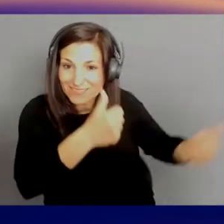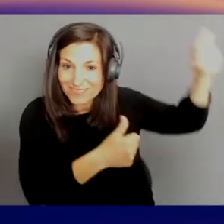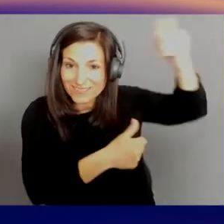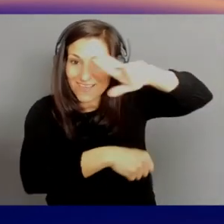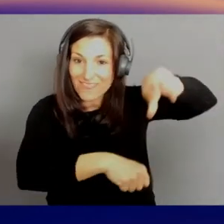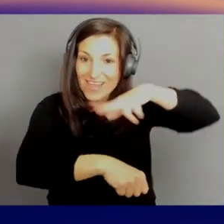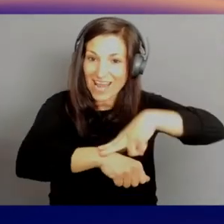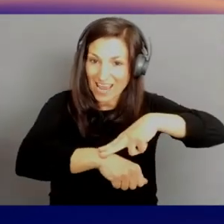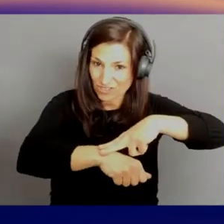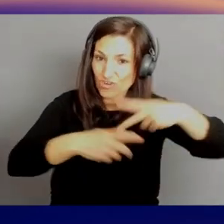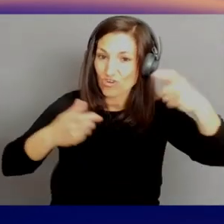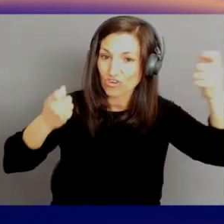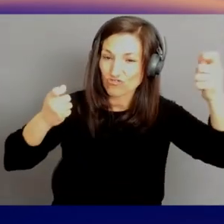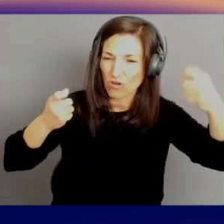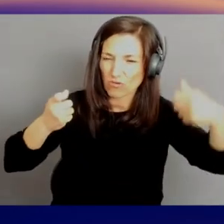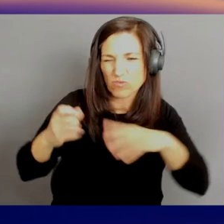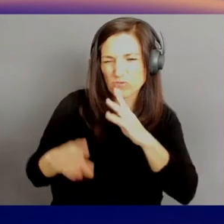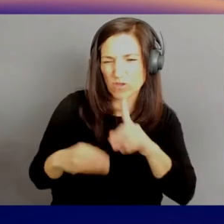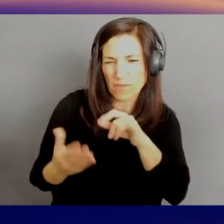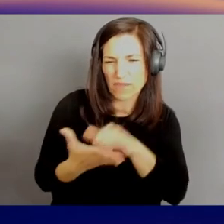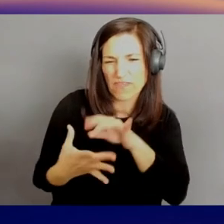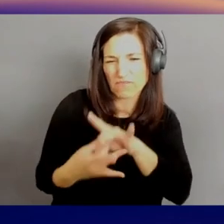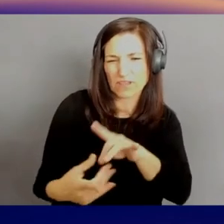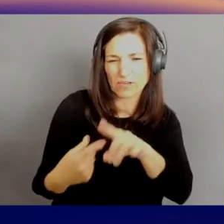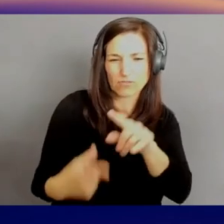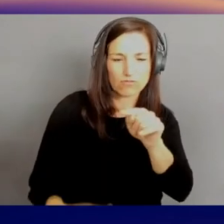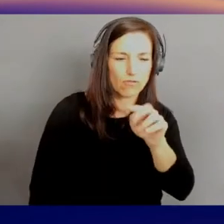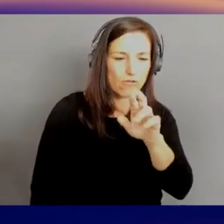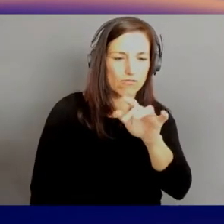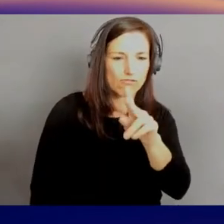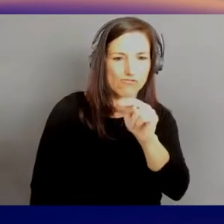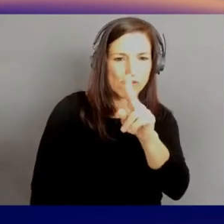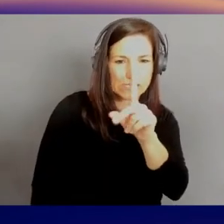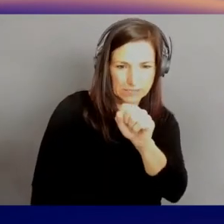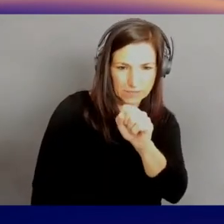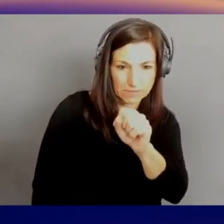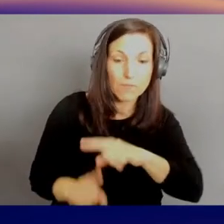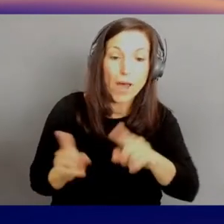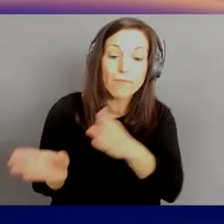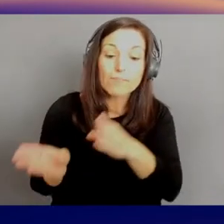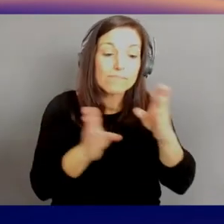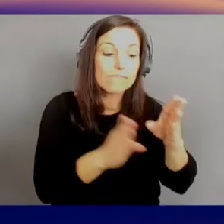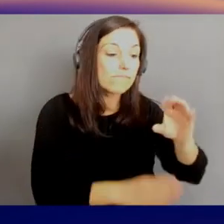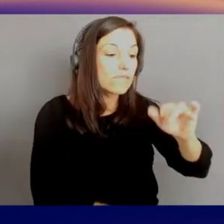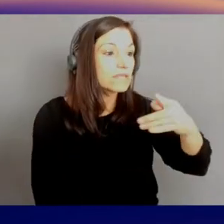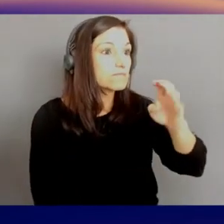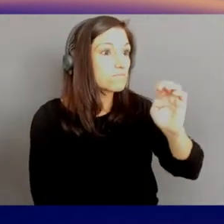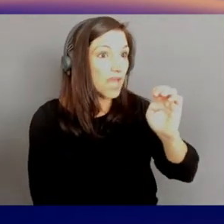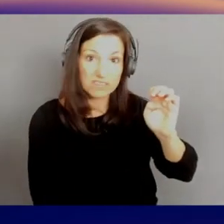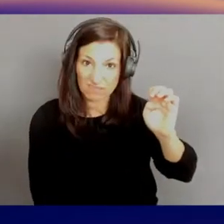Space, it needs it all. Pretty soon, you're gonna hear about Internet of Space Things.